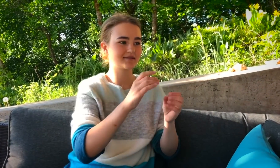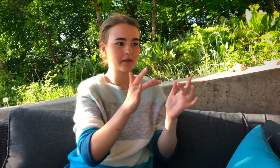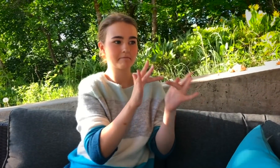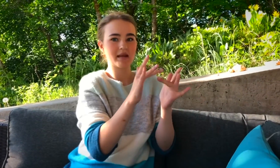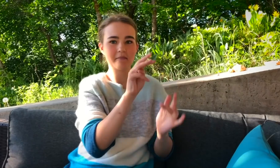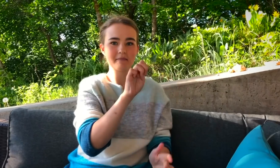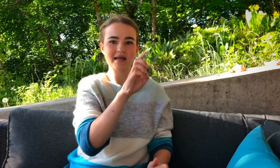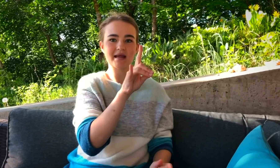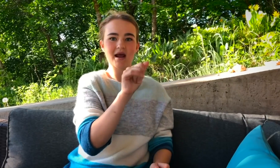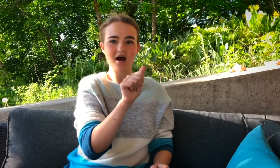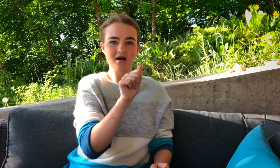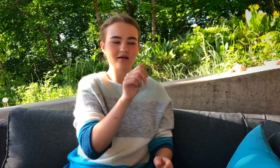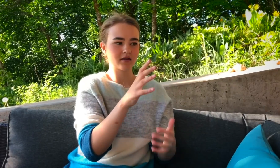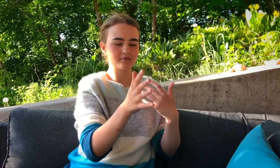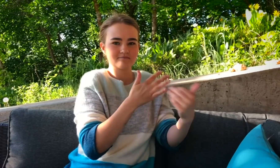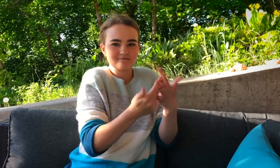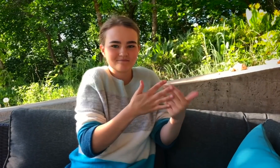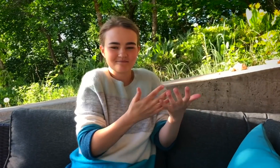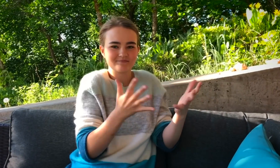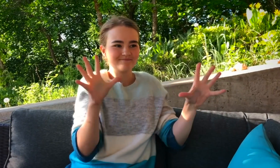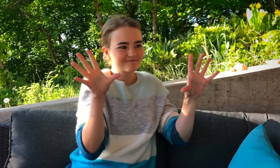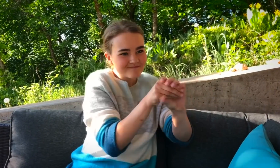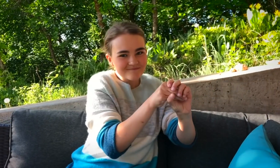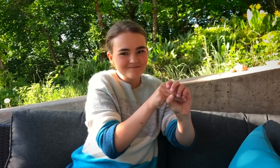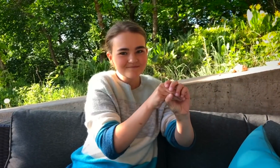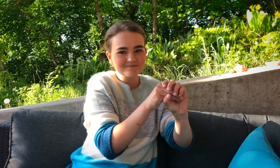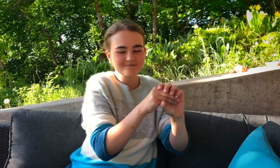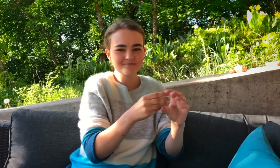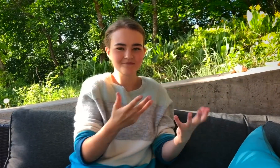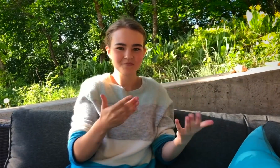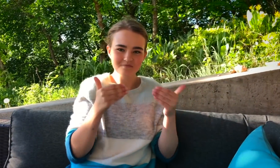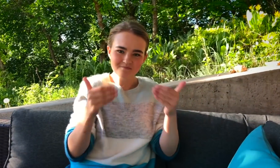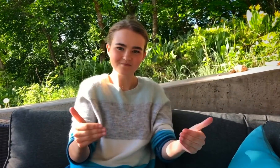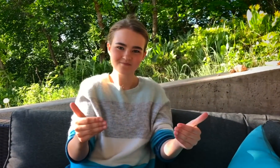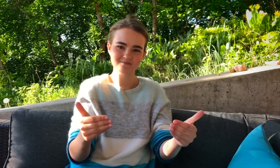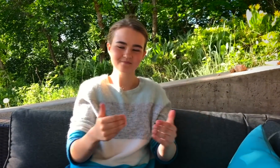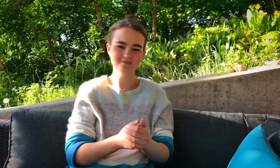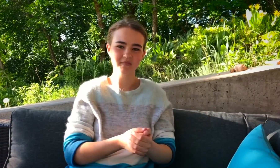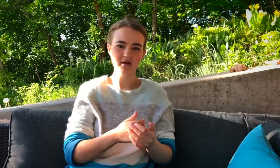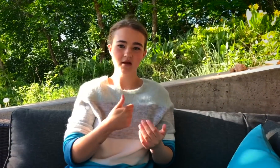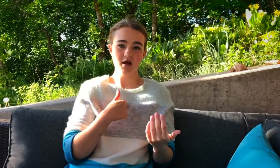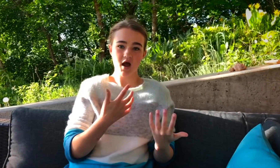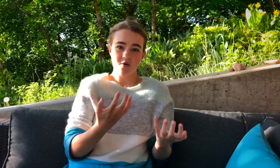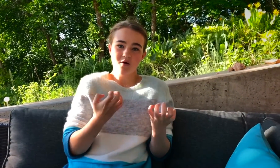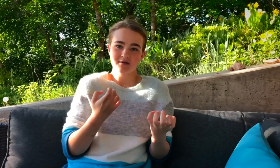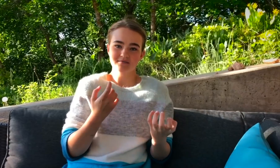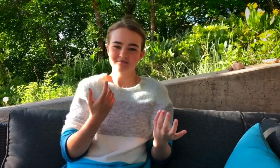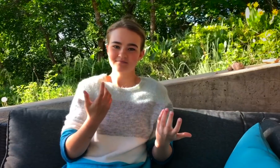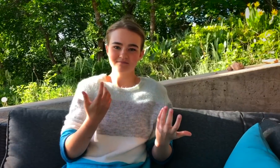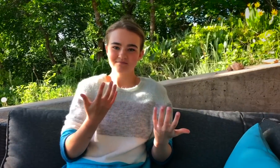MEDIA, EVERYTHING CAN BE INCLUSIVE. LET'S DO IT!